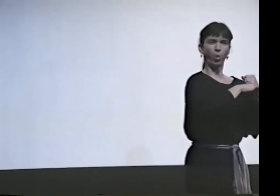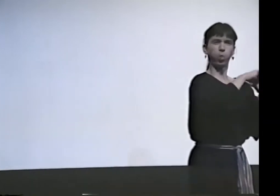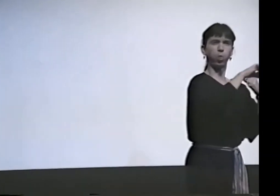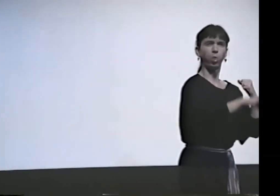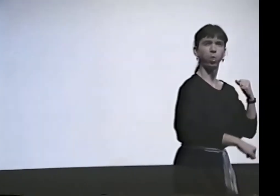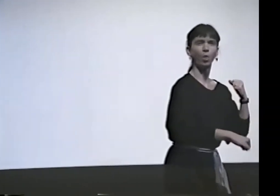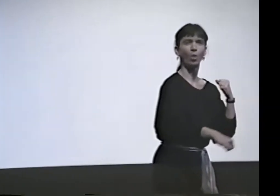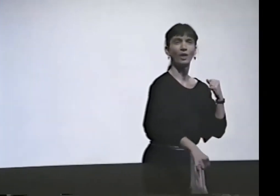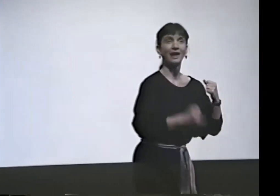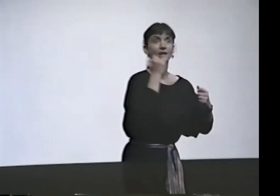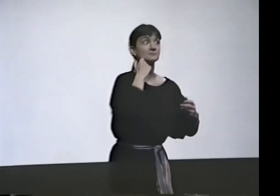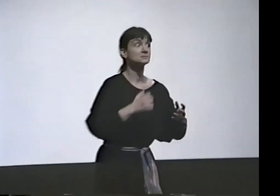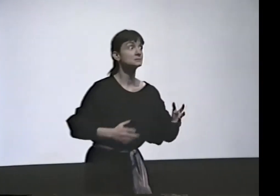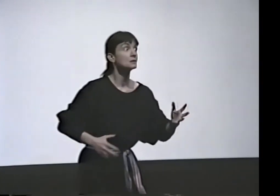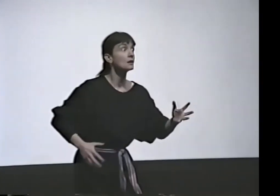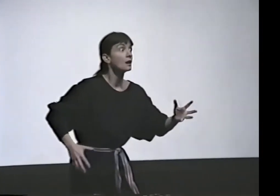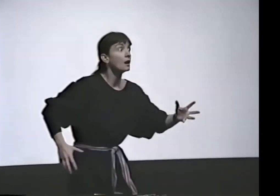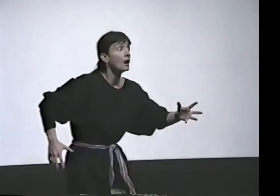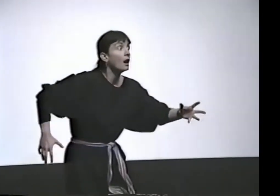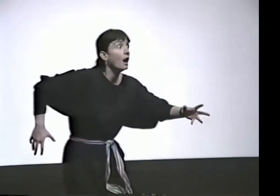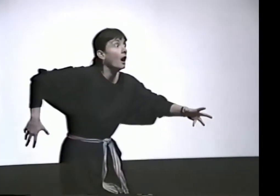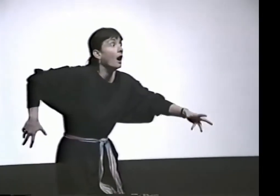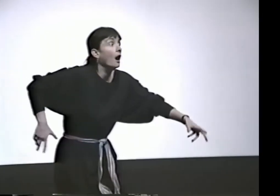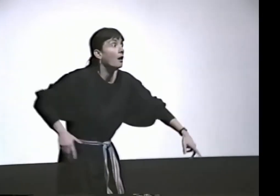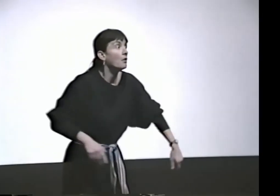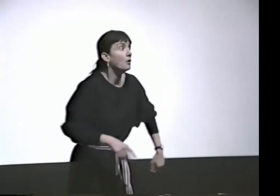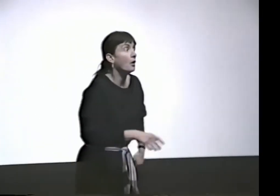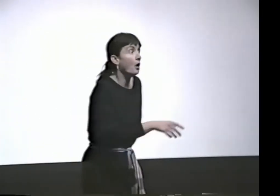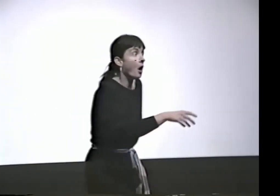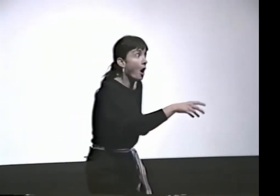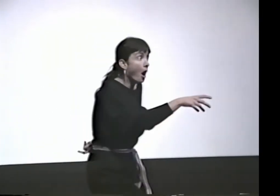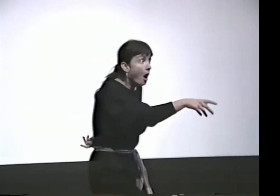IF I FEEL LIKE IT'S TOO OVERDONE, IT'S TAKING UP TOO MUCH TIME...